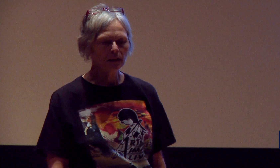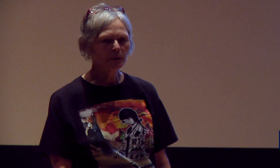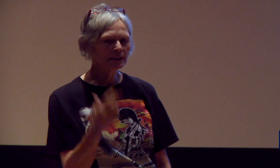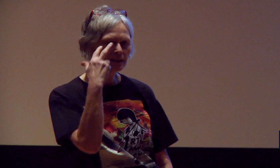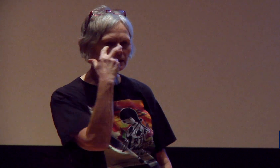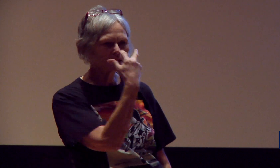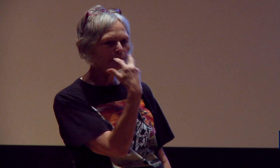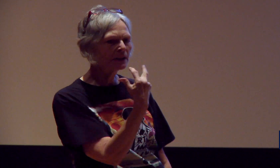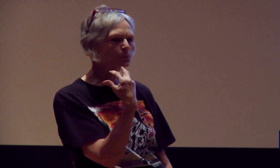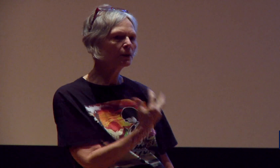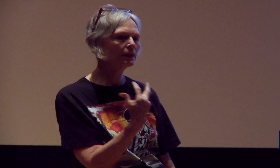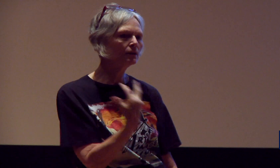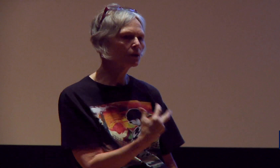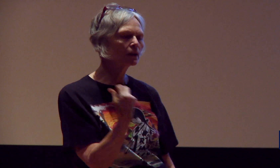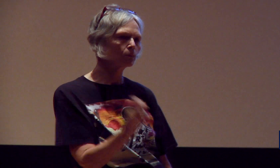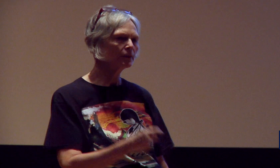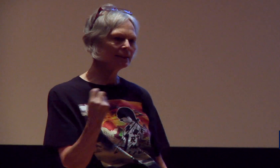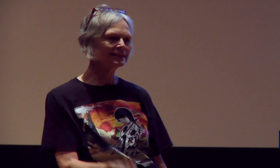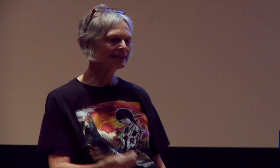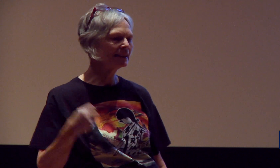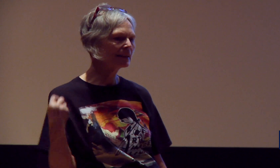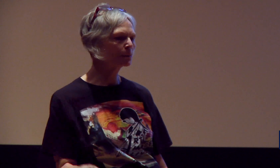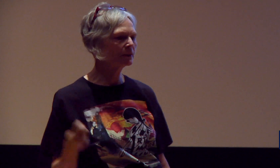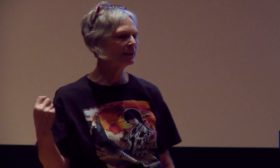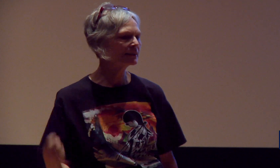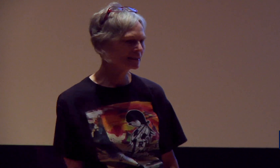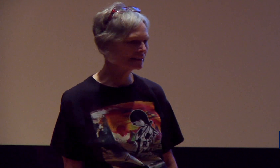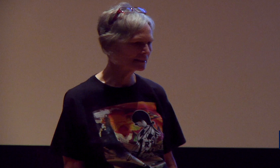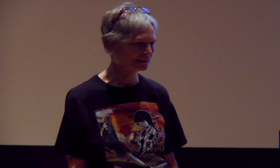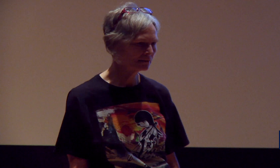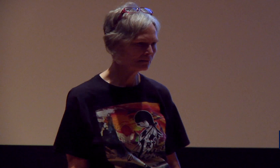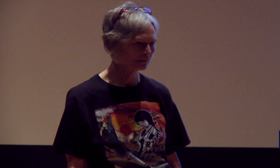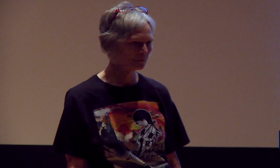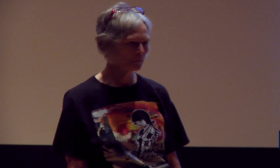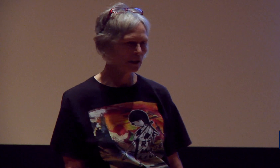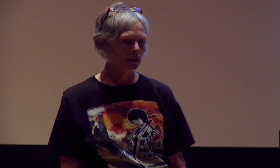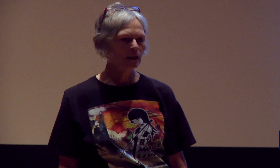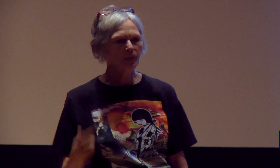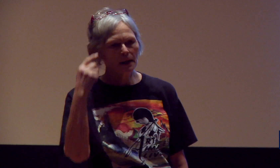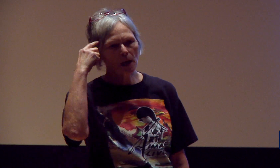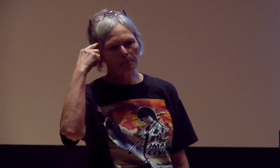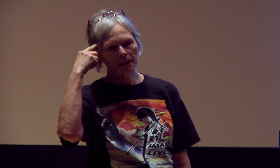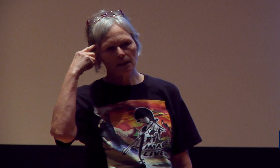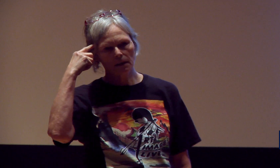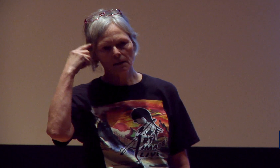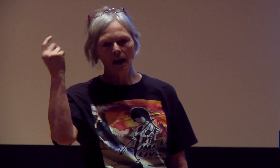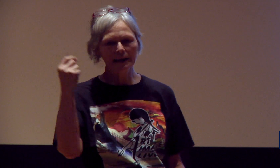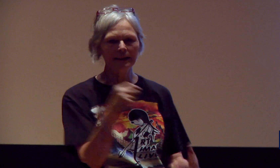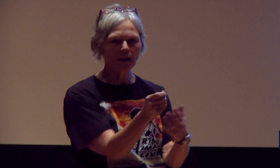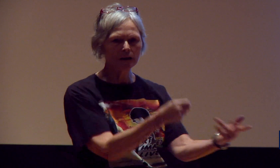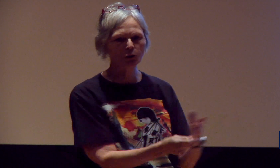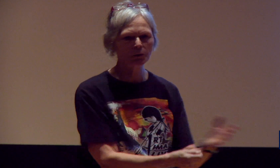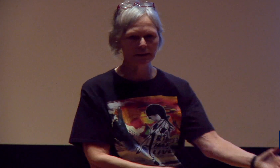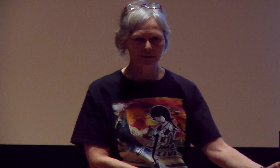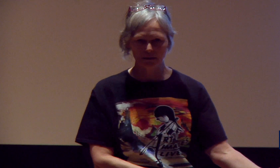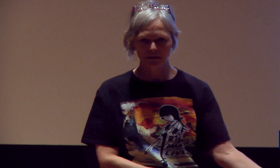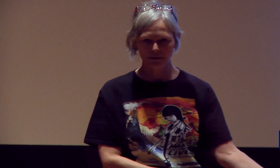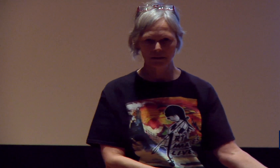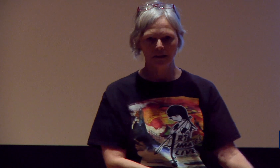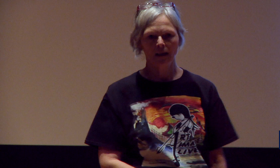But it teaches me to really look, really see, and really listen. If I’m up here, I cannot do this.